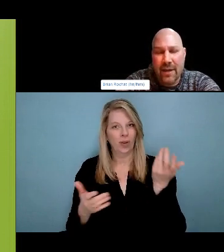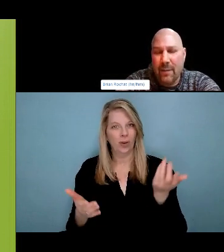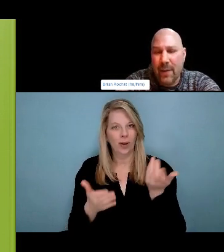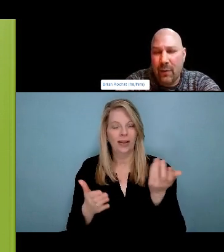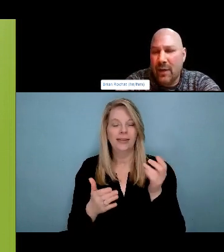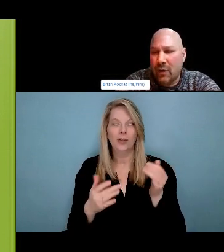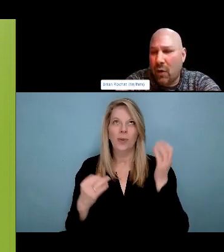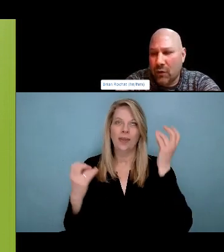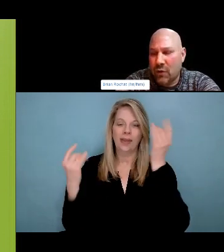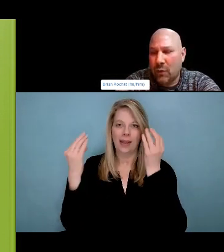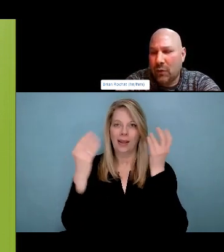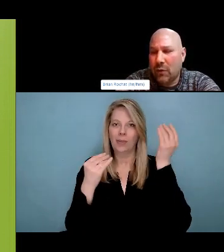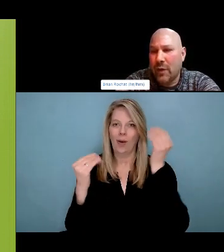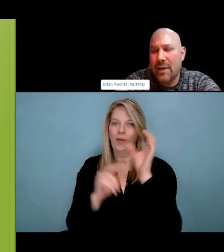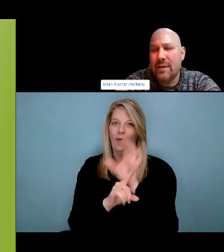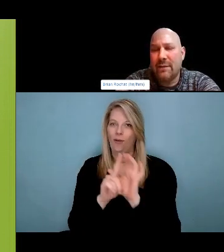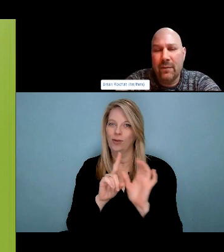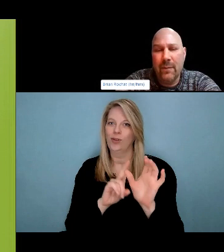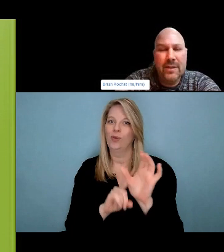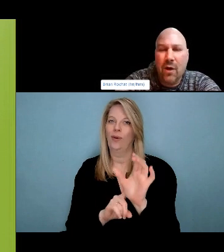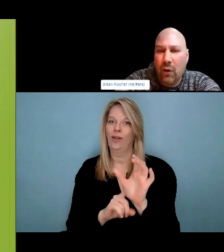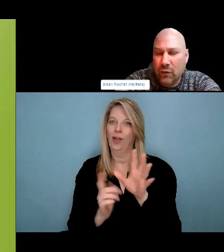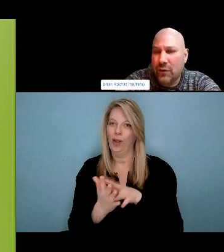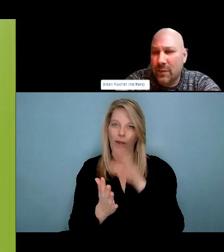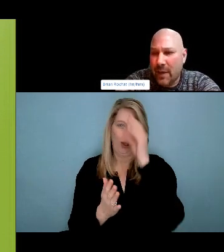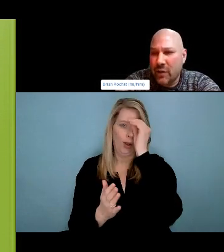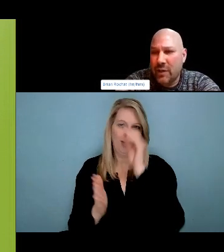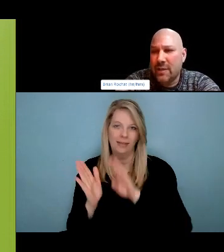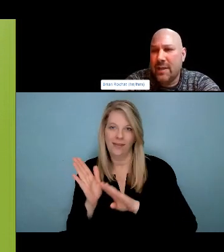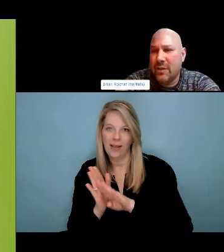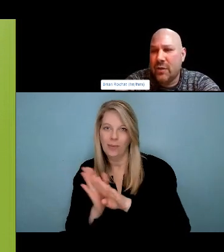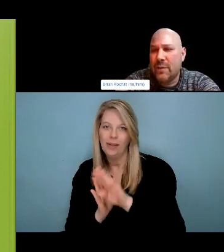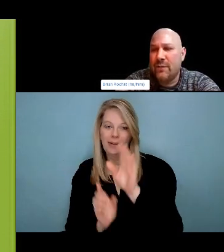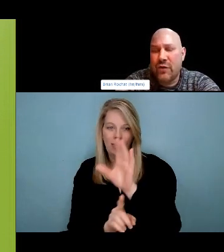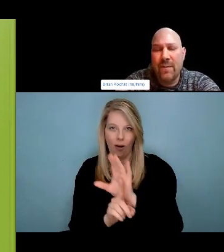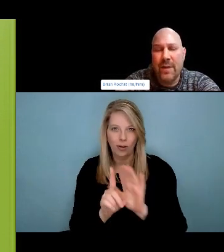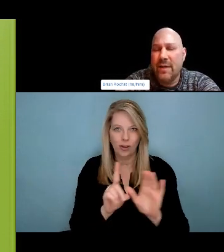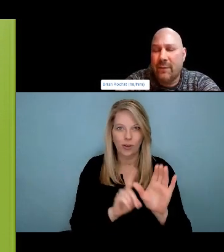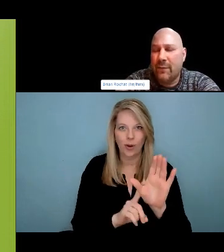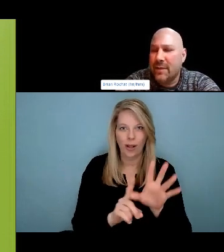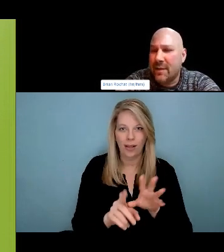And they range from 30 down to 14 years old and we have a couple children in laws as well